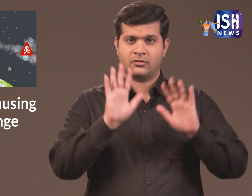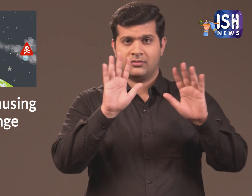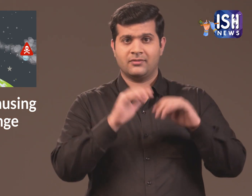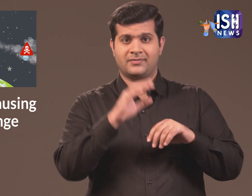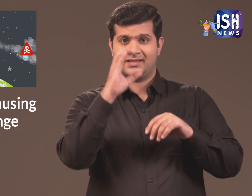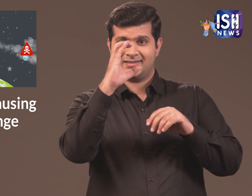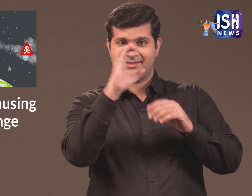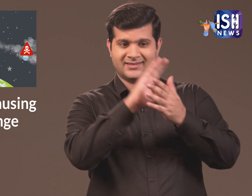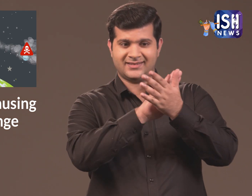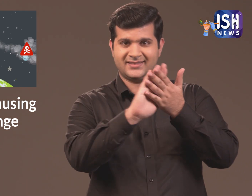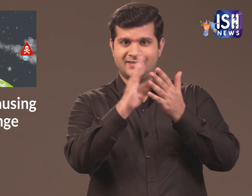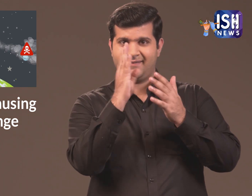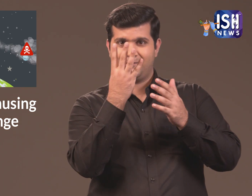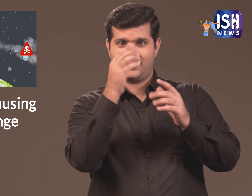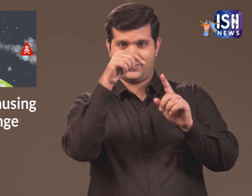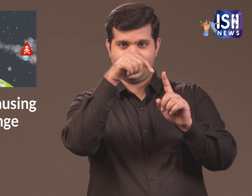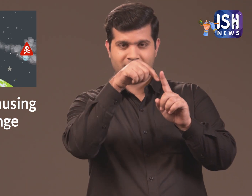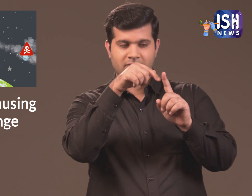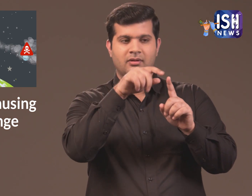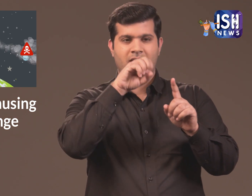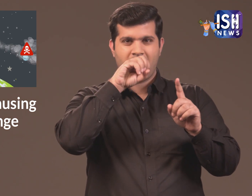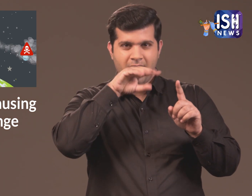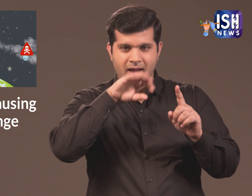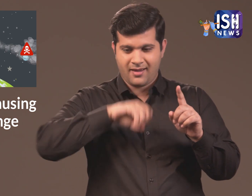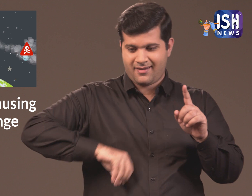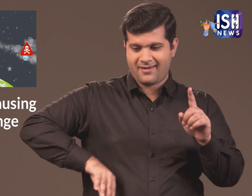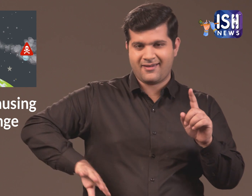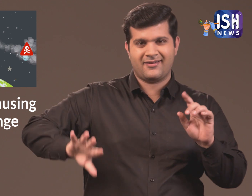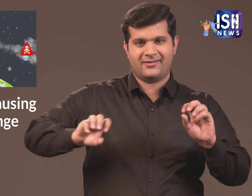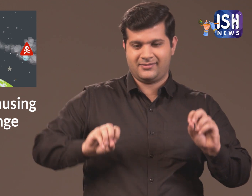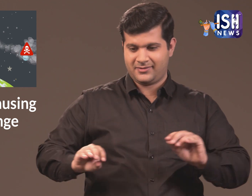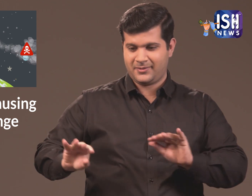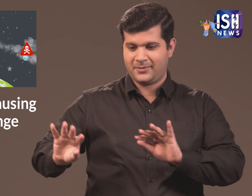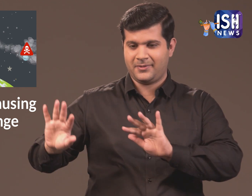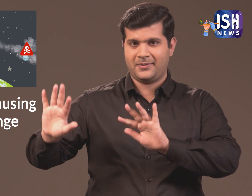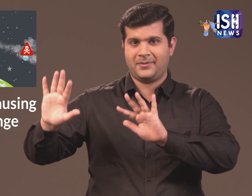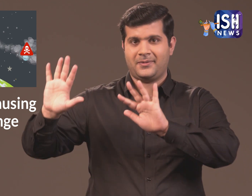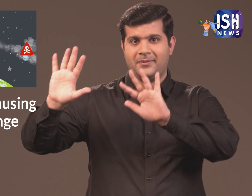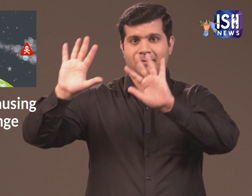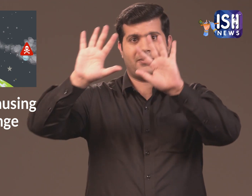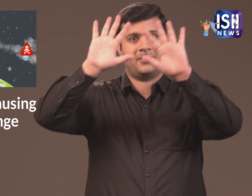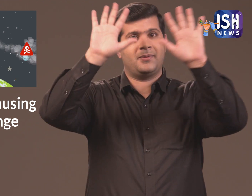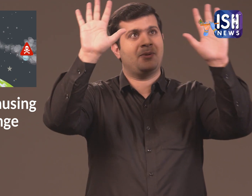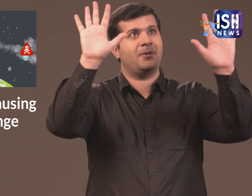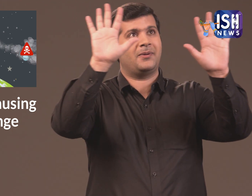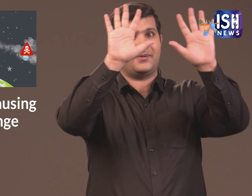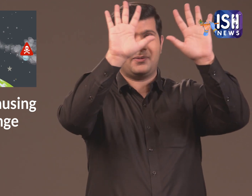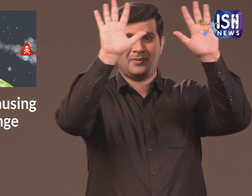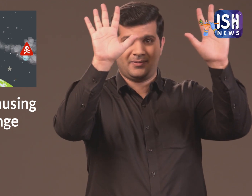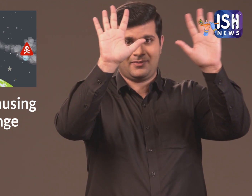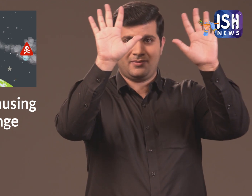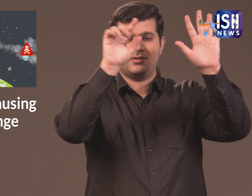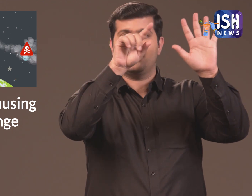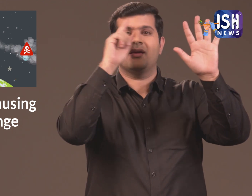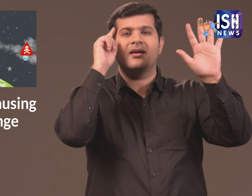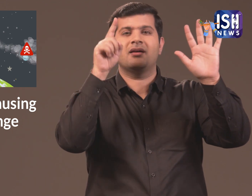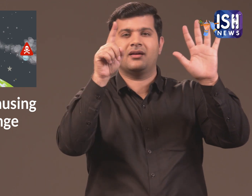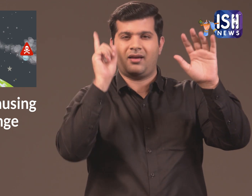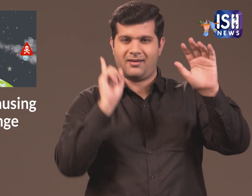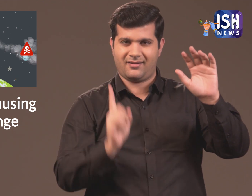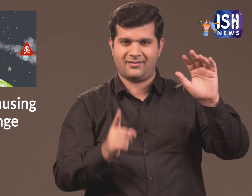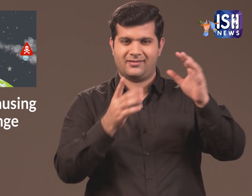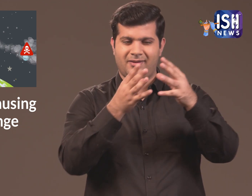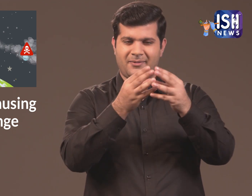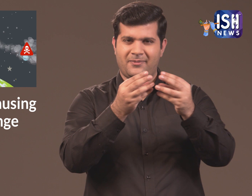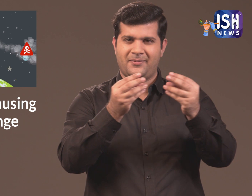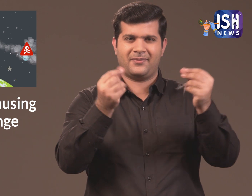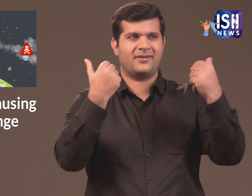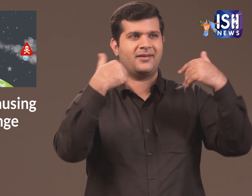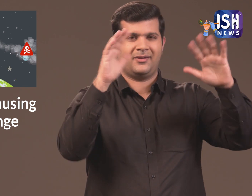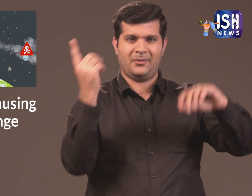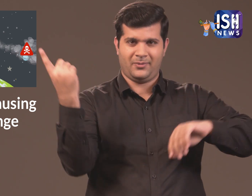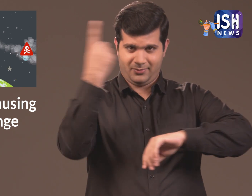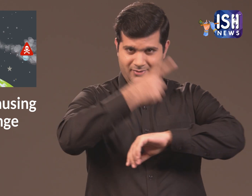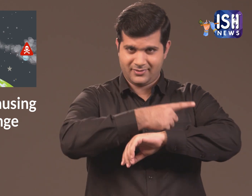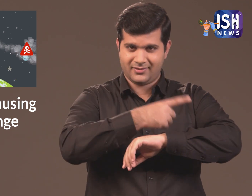What do you think? Does the CH4 emitted from all the farts and burps disappear within a day?,